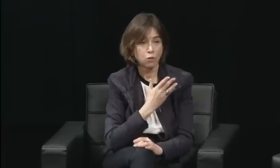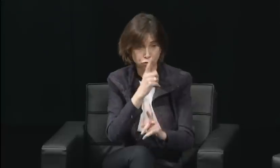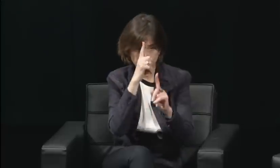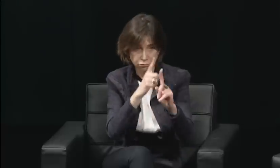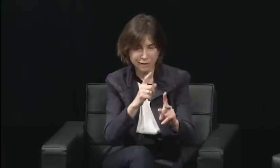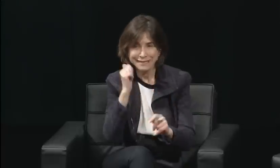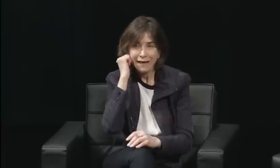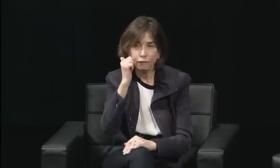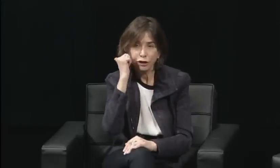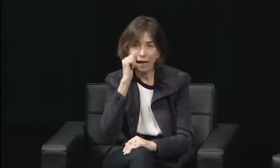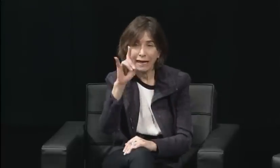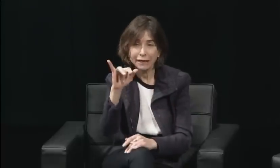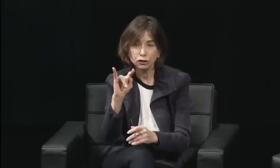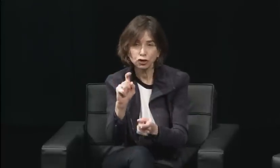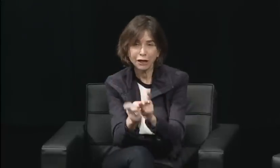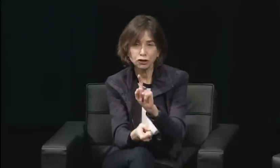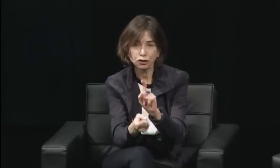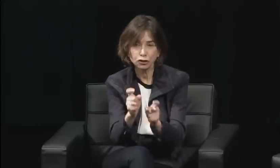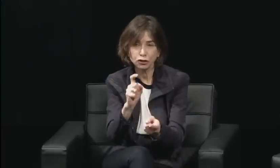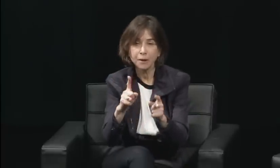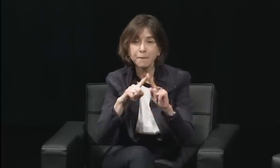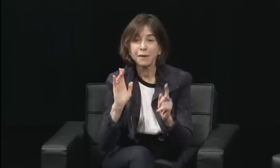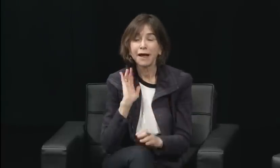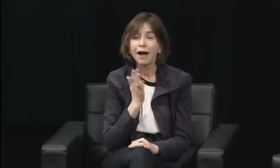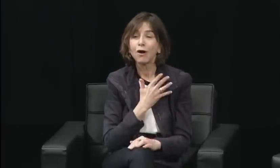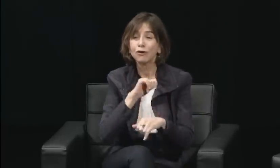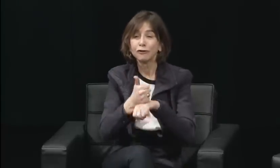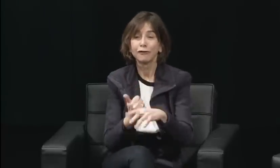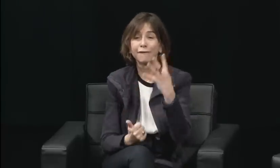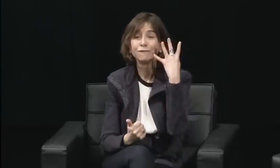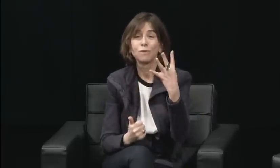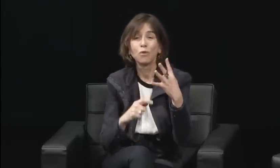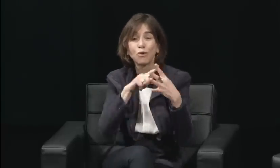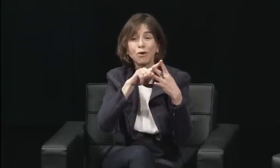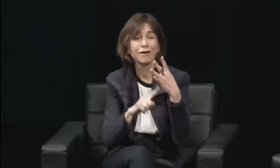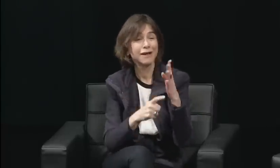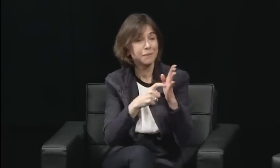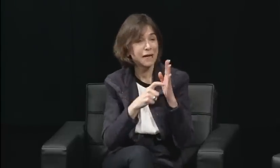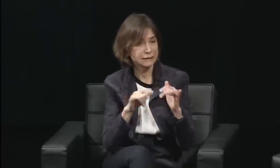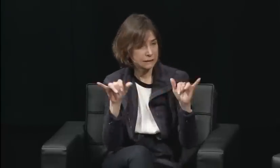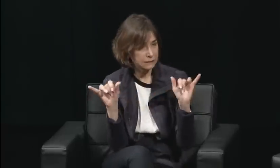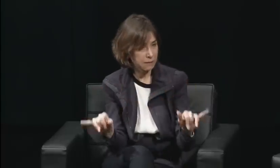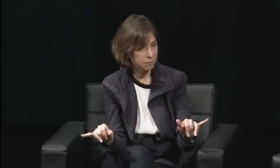Of course, everyone has a right to their own opinion, but the goals and objectives needed to be articulated